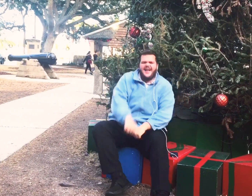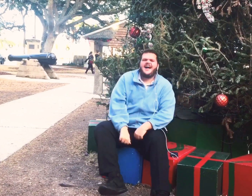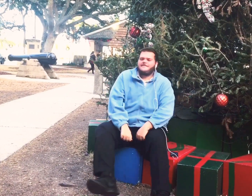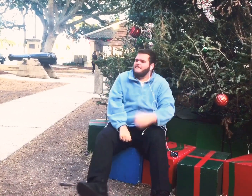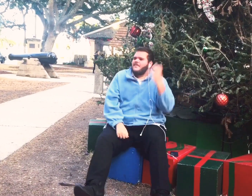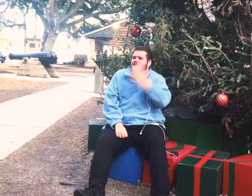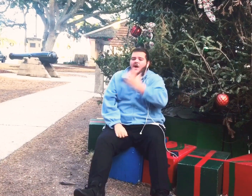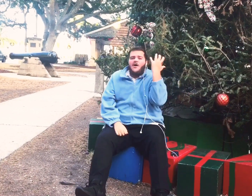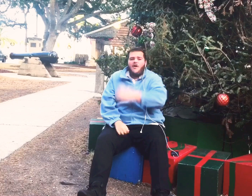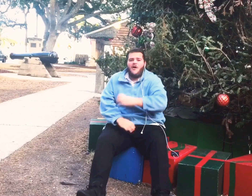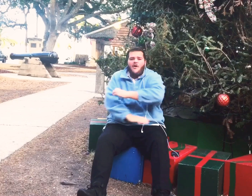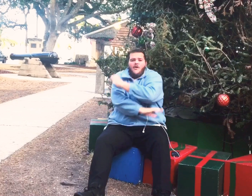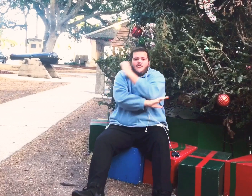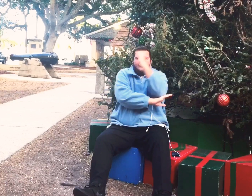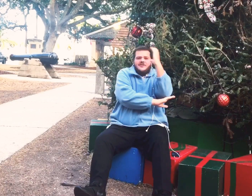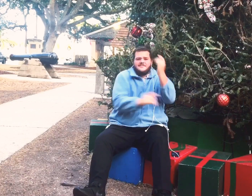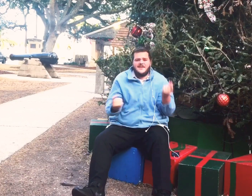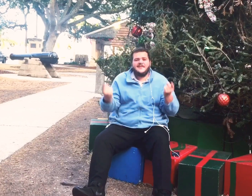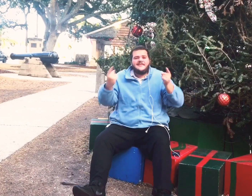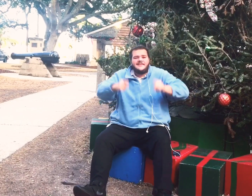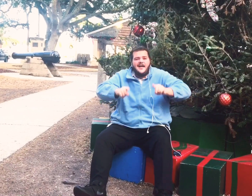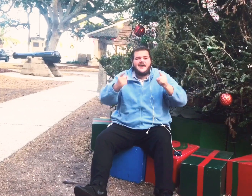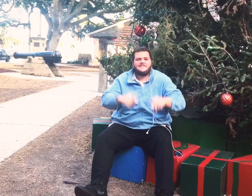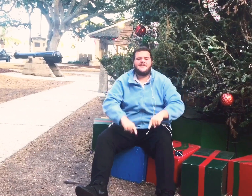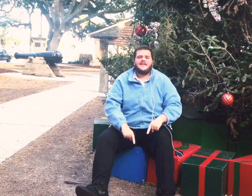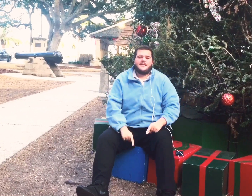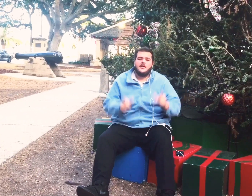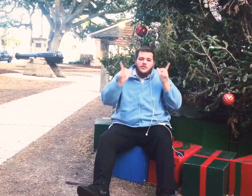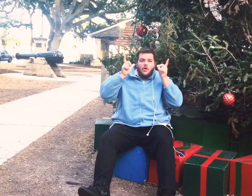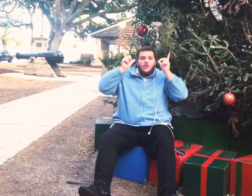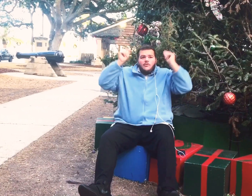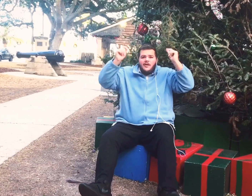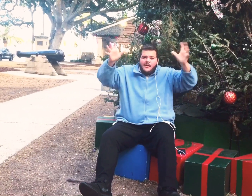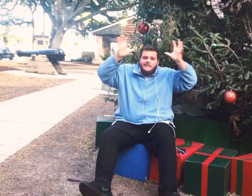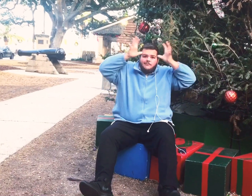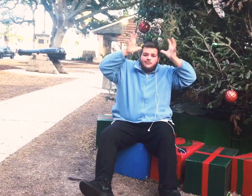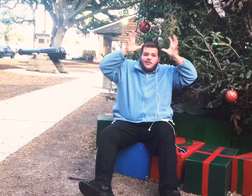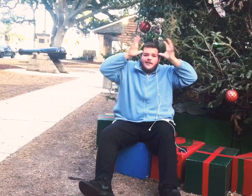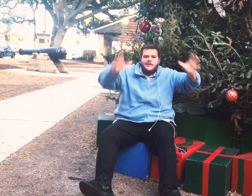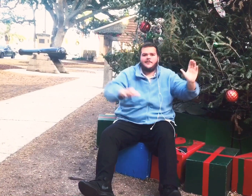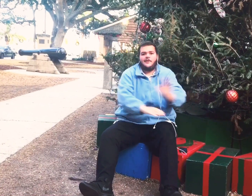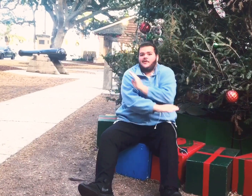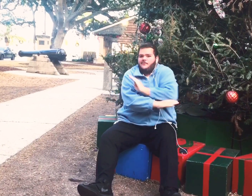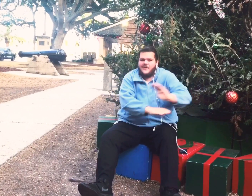oh oh Christmas is coming those elves and reindeer are running